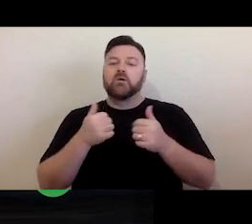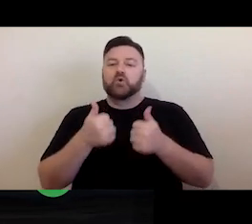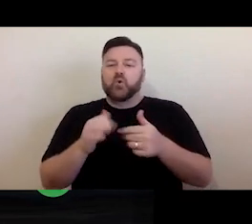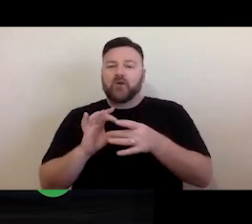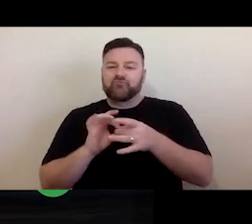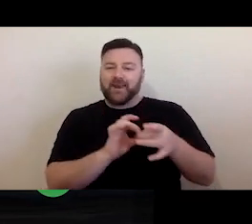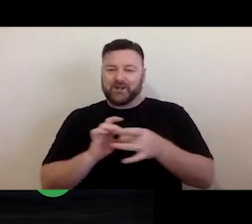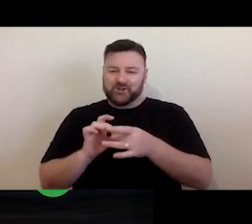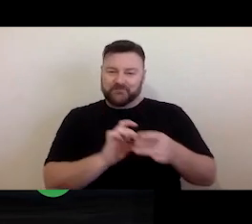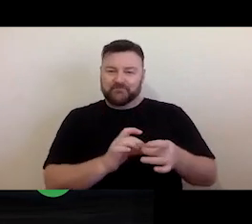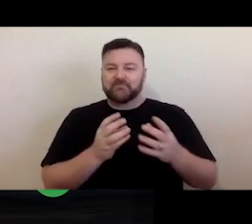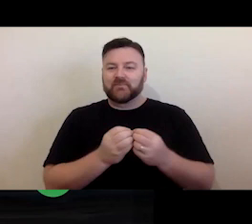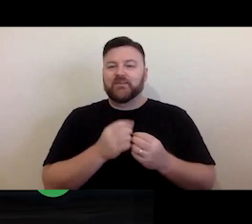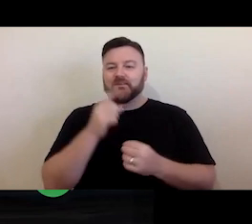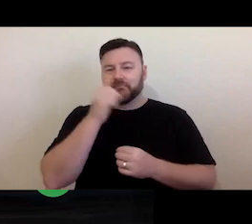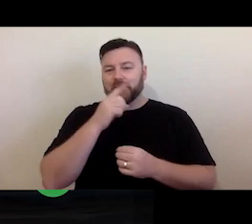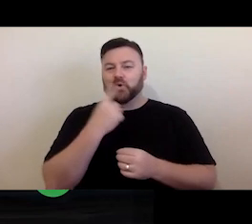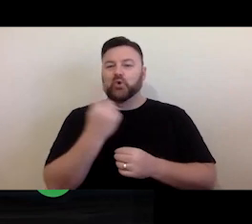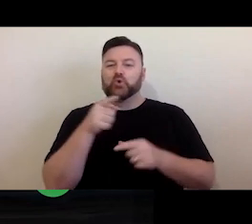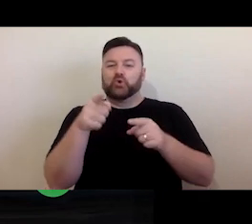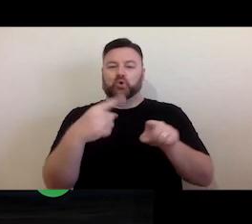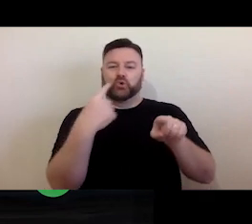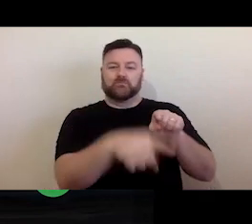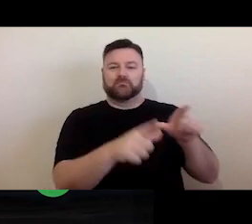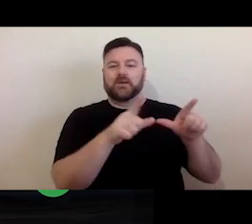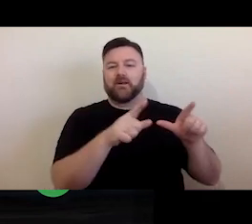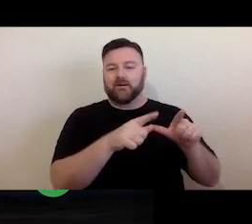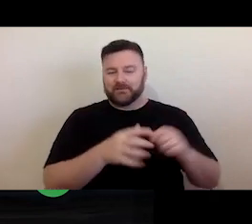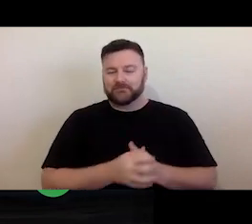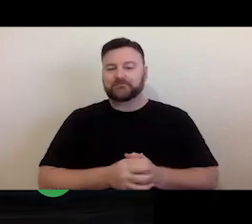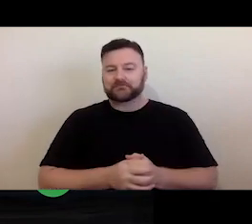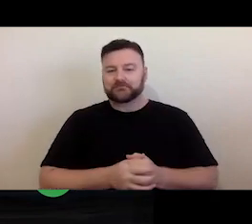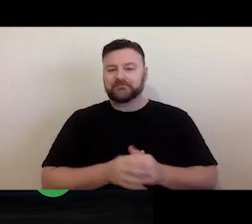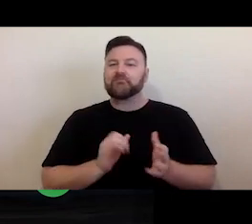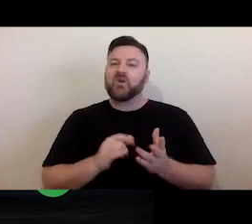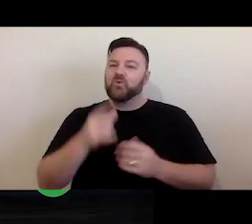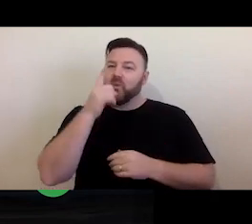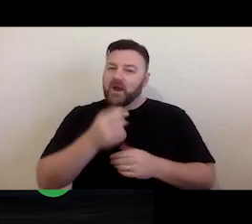any party you have licensed with, and being able to have those conversations with them if an opportunity comes up, where you want